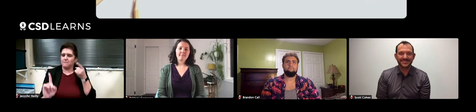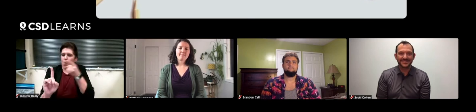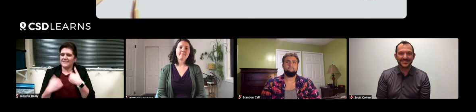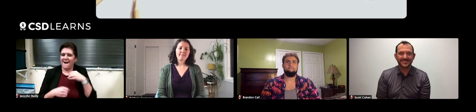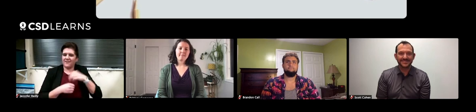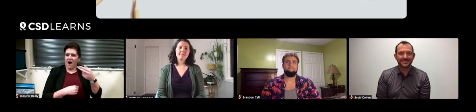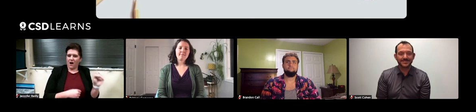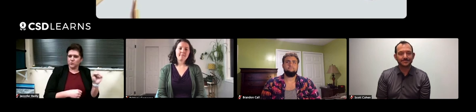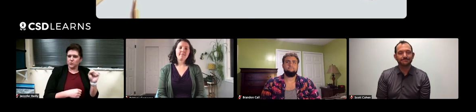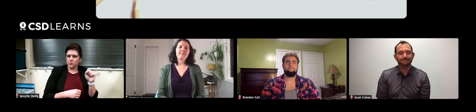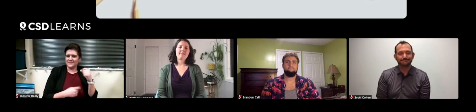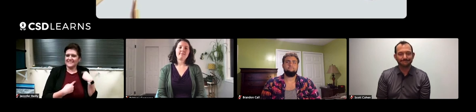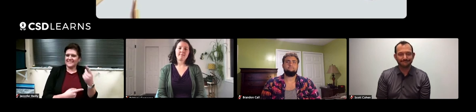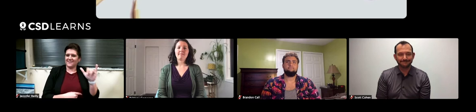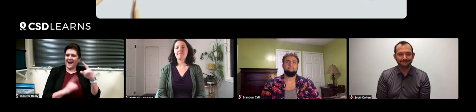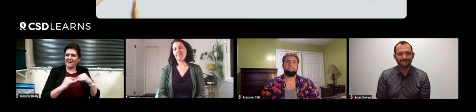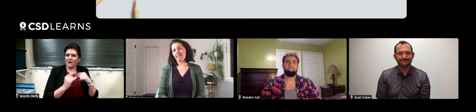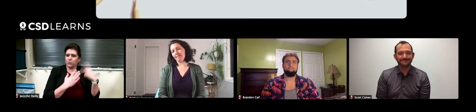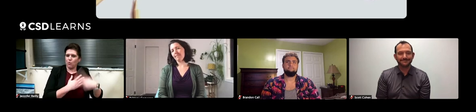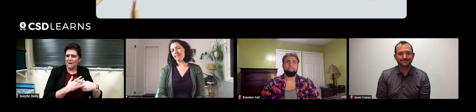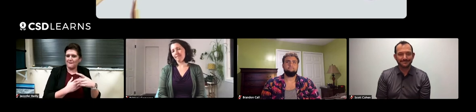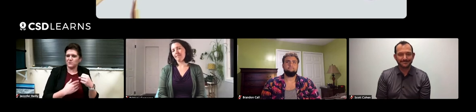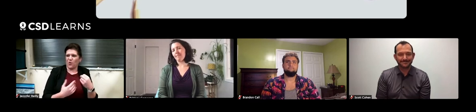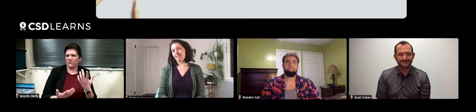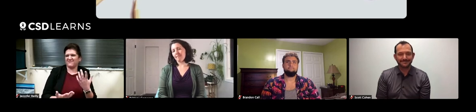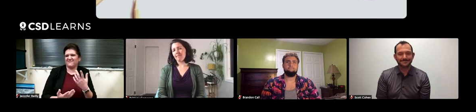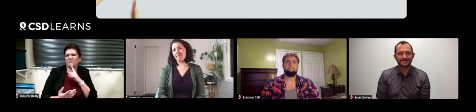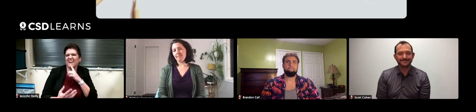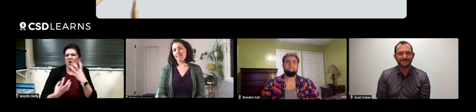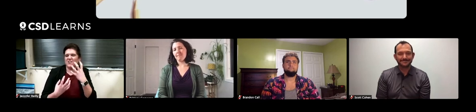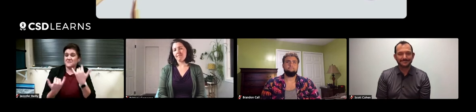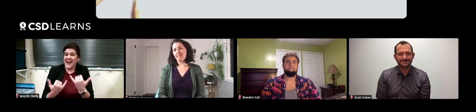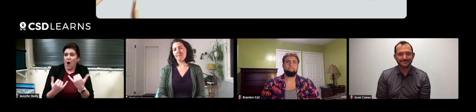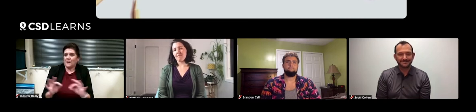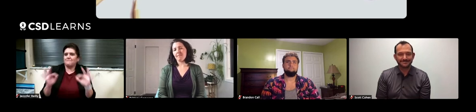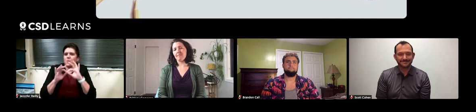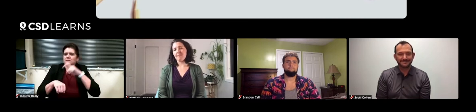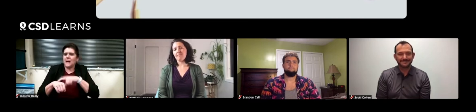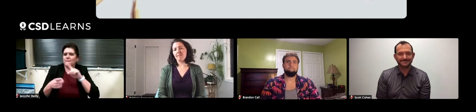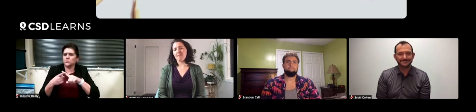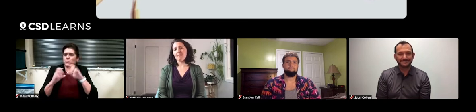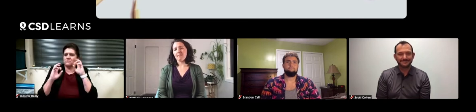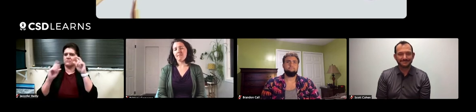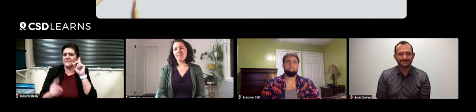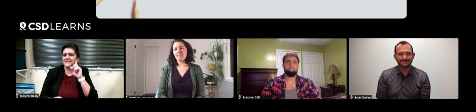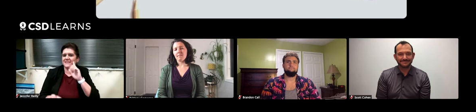since that program in high school. So I really see the need to give back to the deaf community